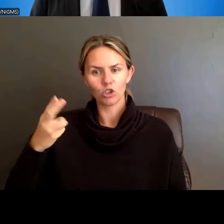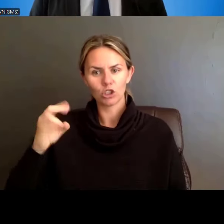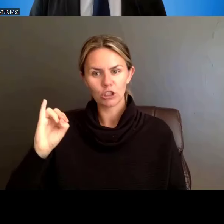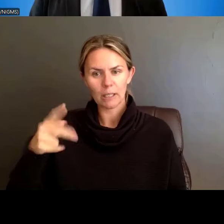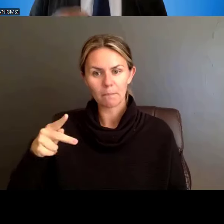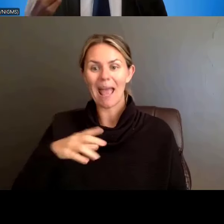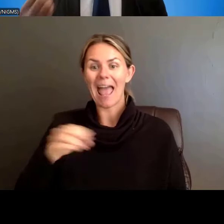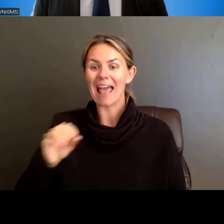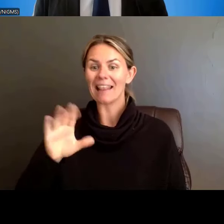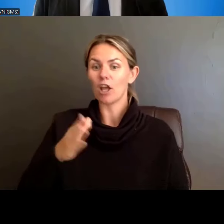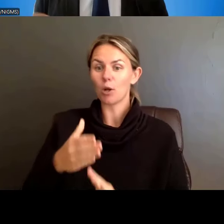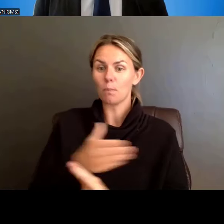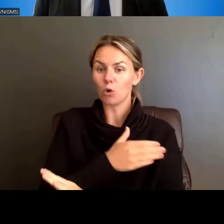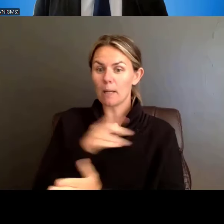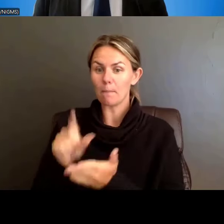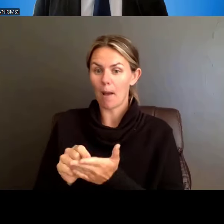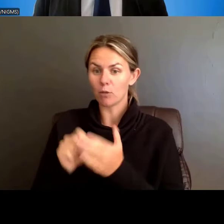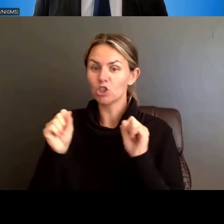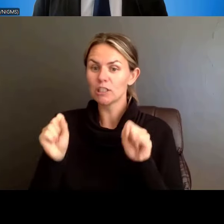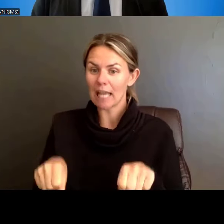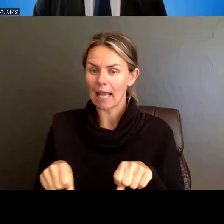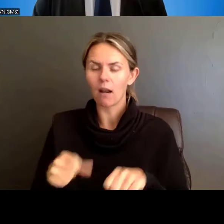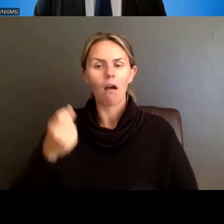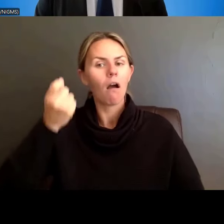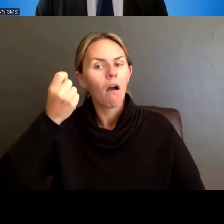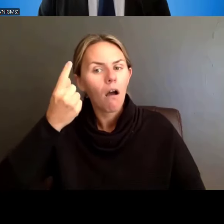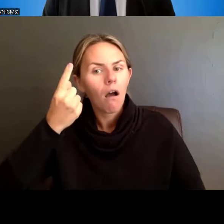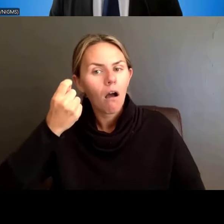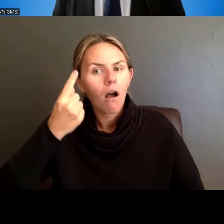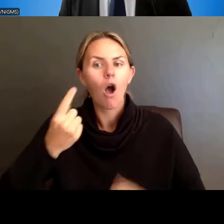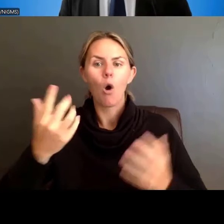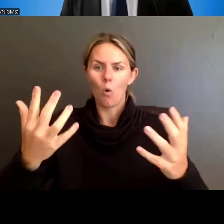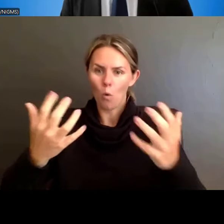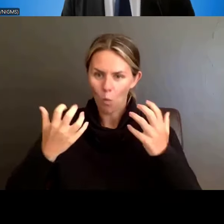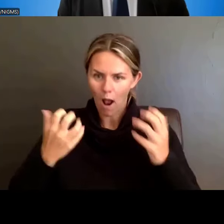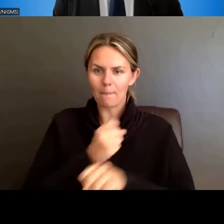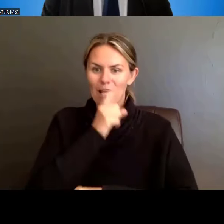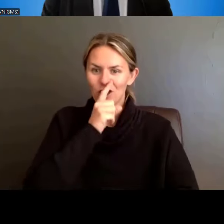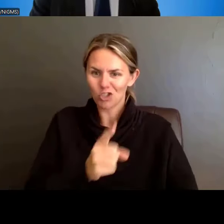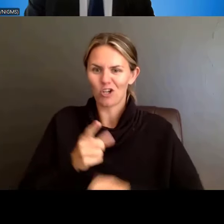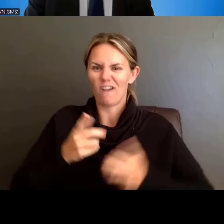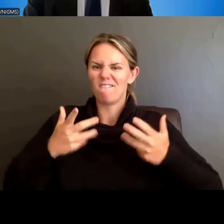if you don't have the final peer review publication, and we trust that you all will follow instructions clearly, closely.